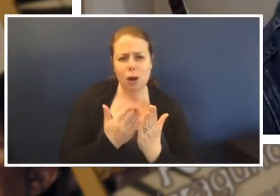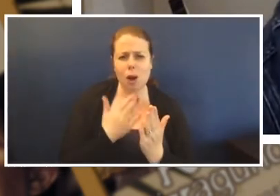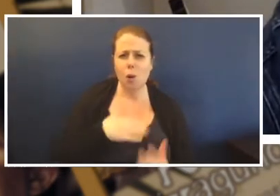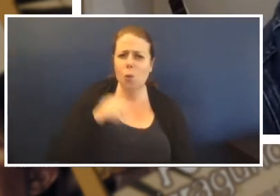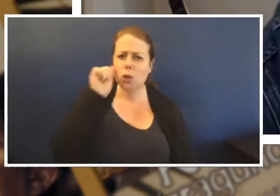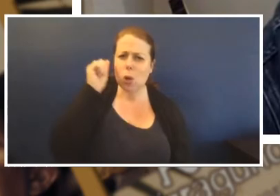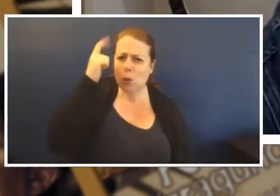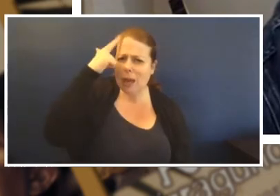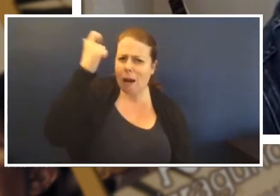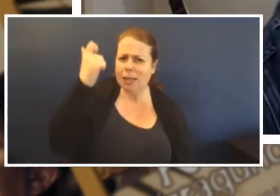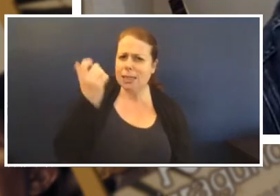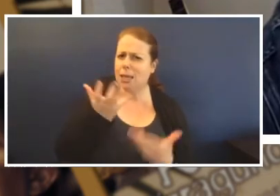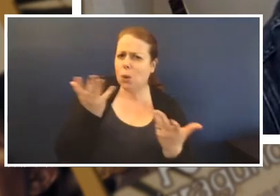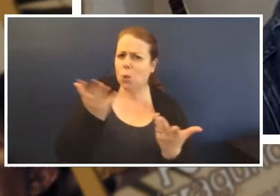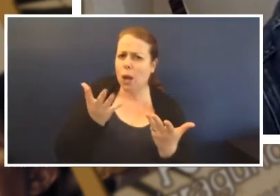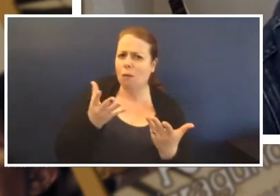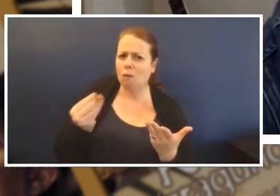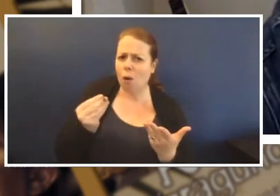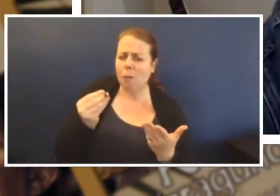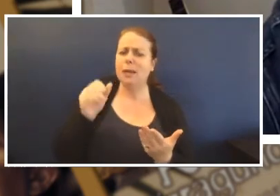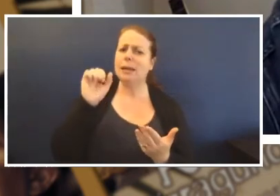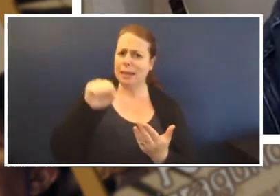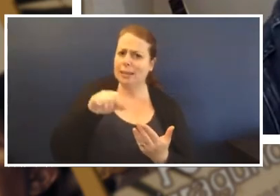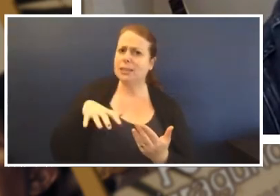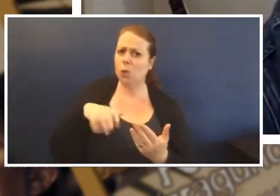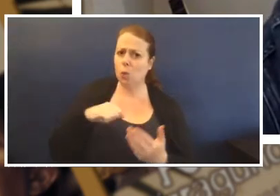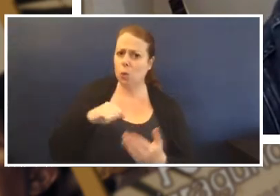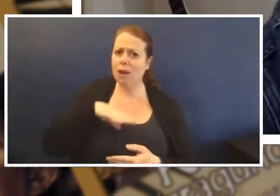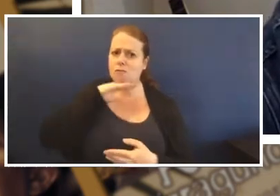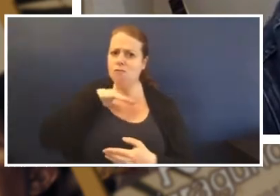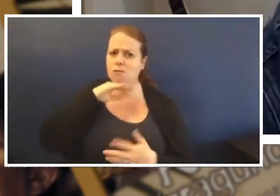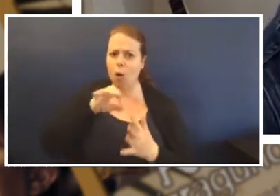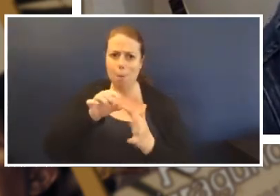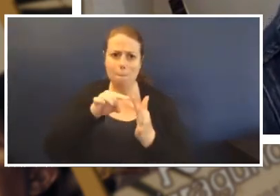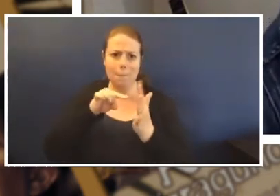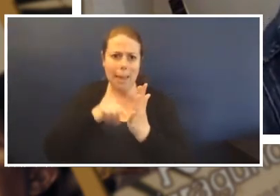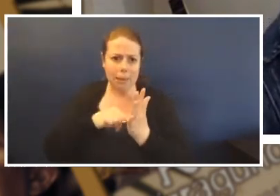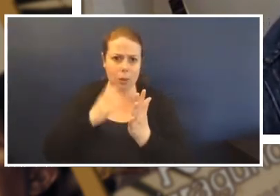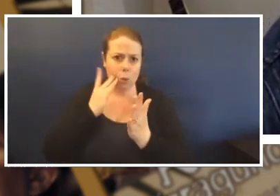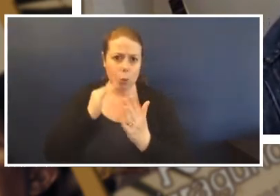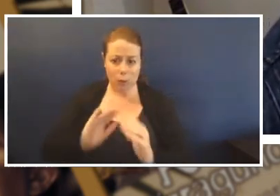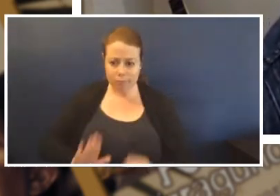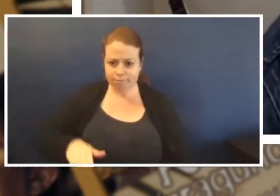as a pet growing up or several, but where did the idea to actually write the book spring from?